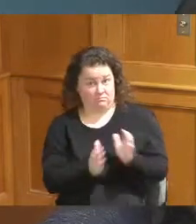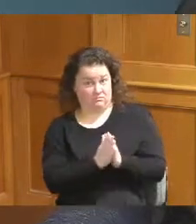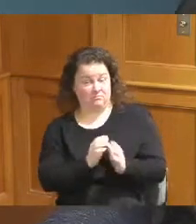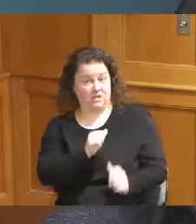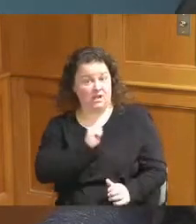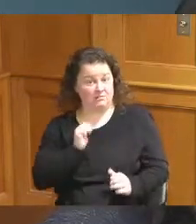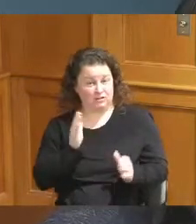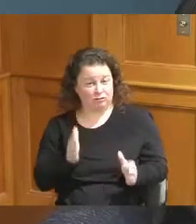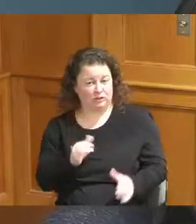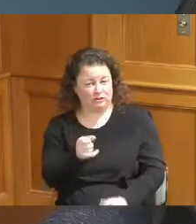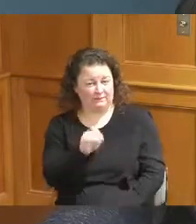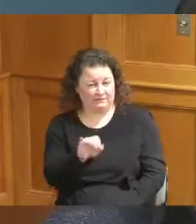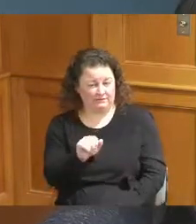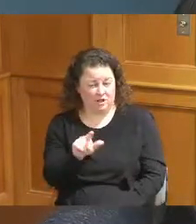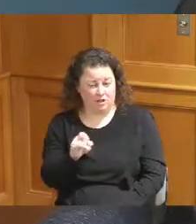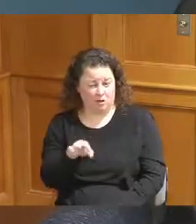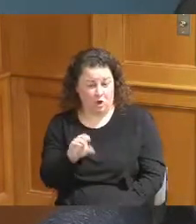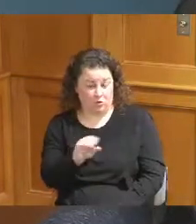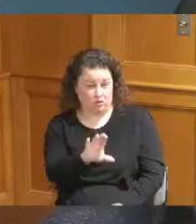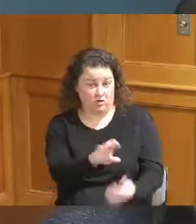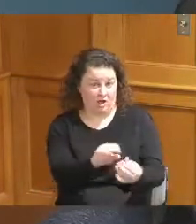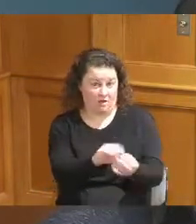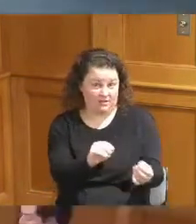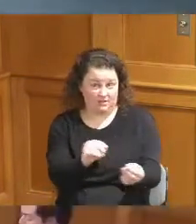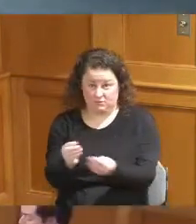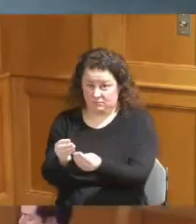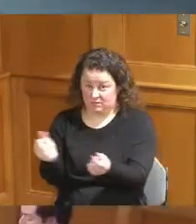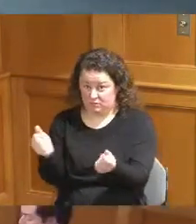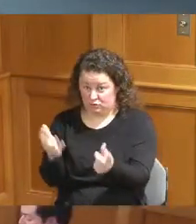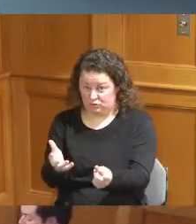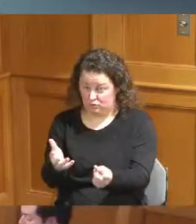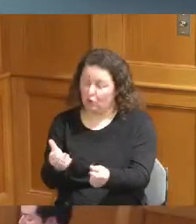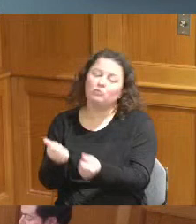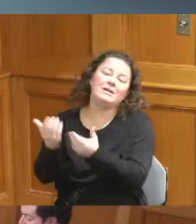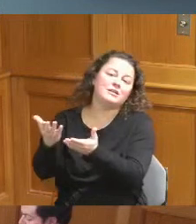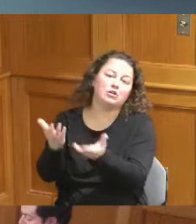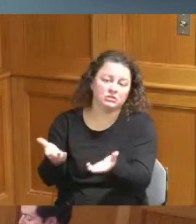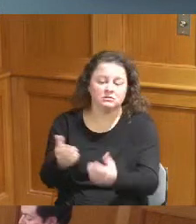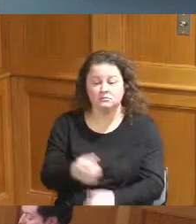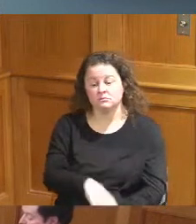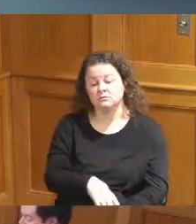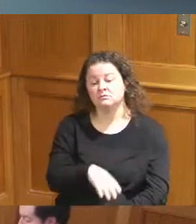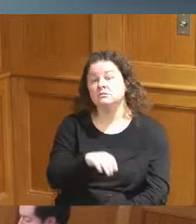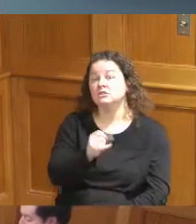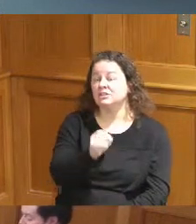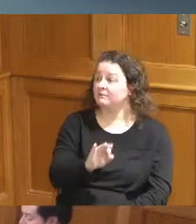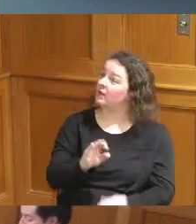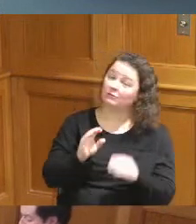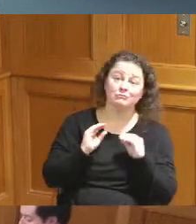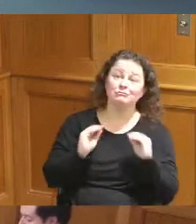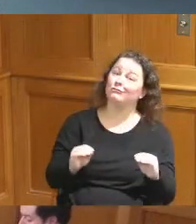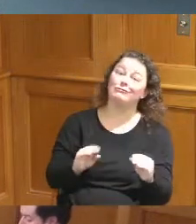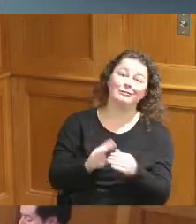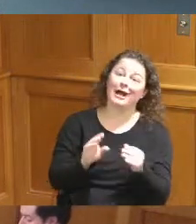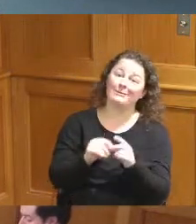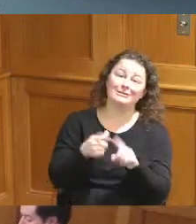comments and any resolutions Madam President no comments if I leave today what what you're